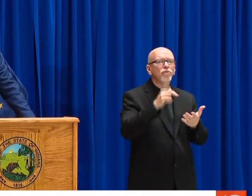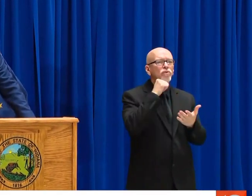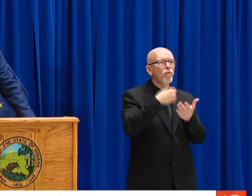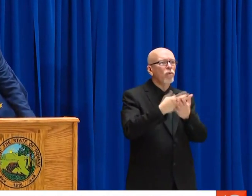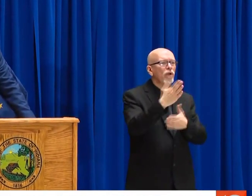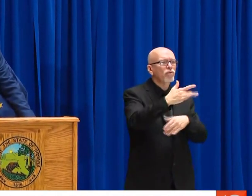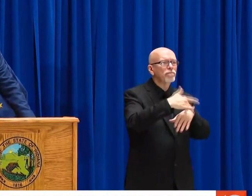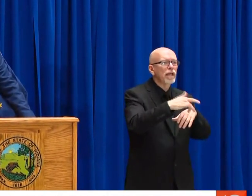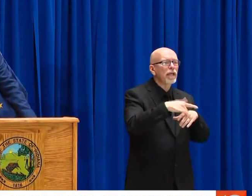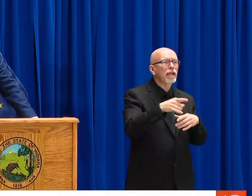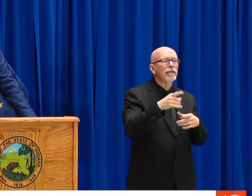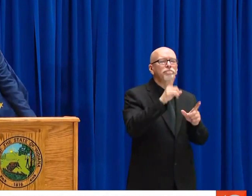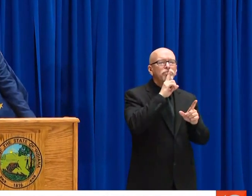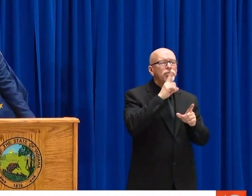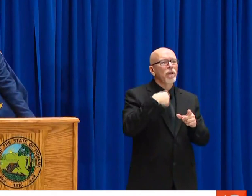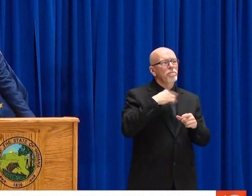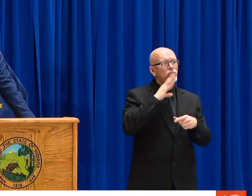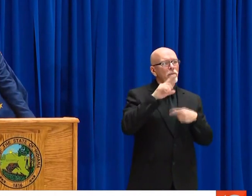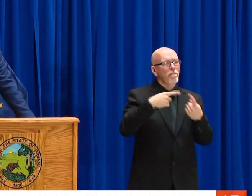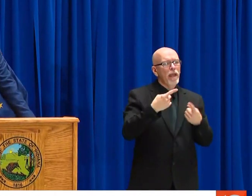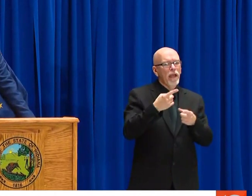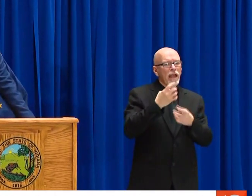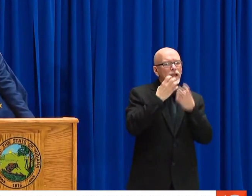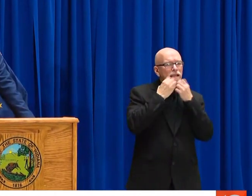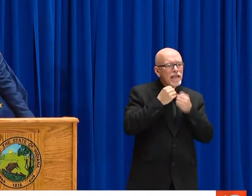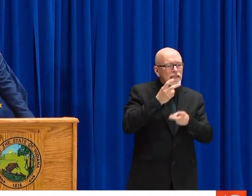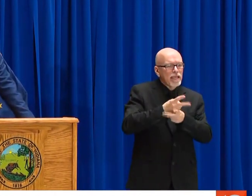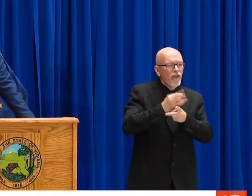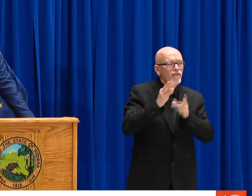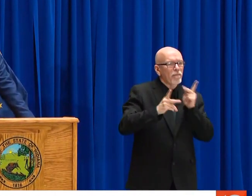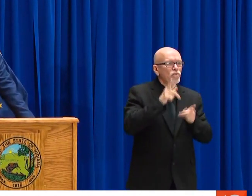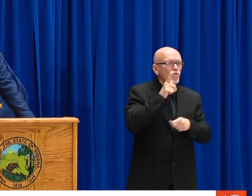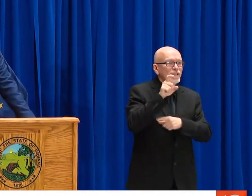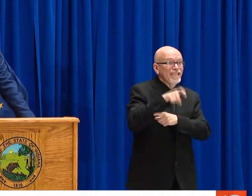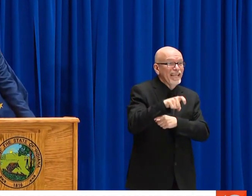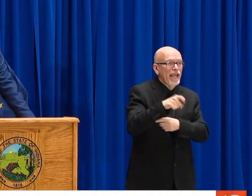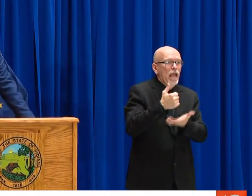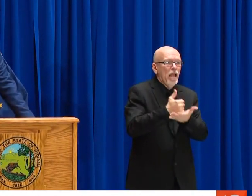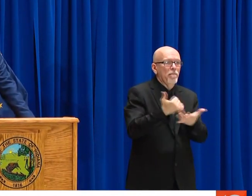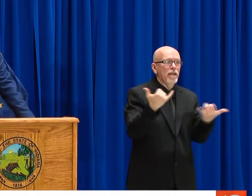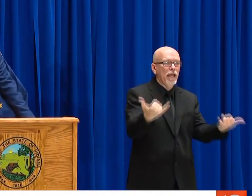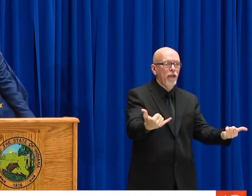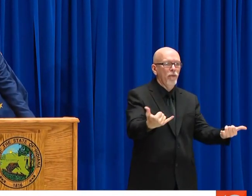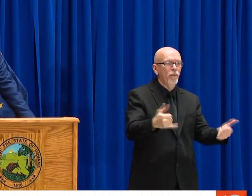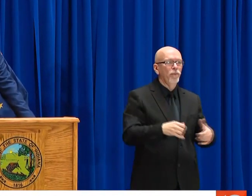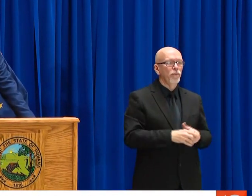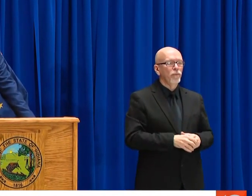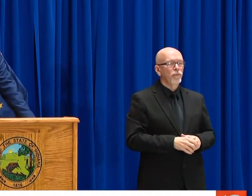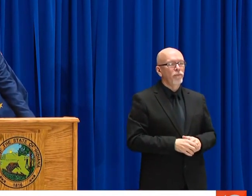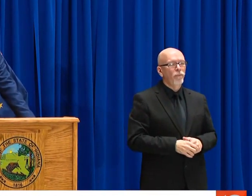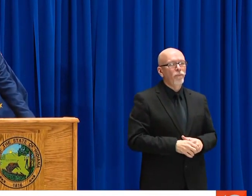BUT THIS IS ABOUT NOT SPILLING RESOURCES, NOT WASTING TIME AND SPACE.